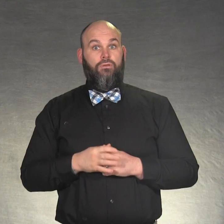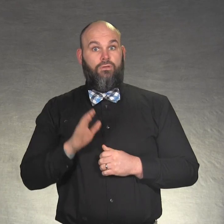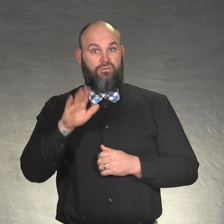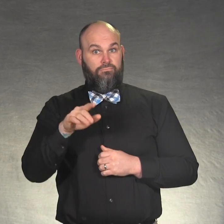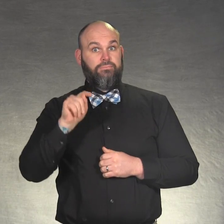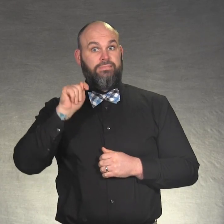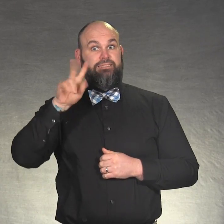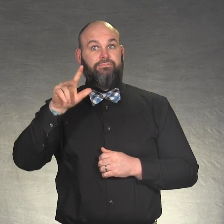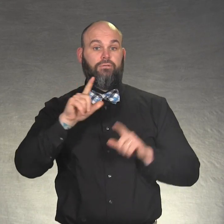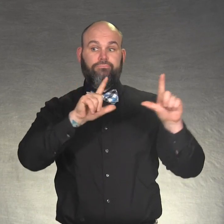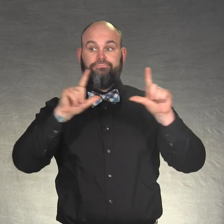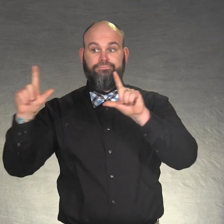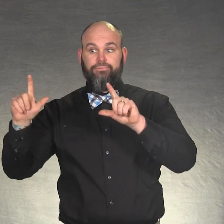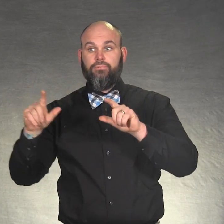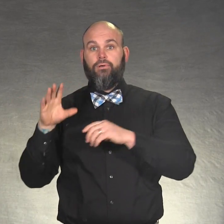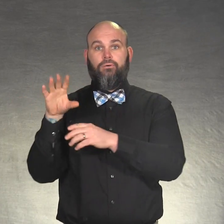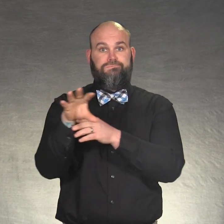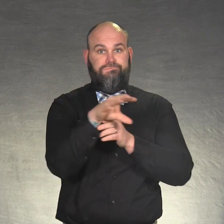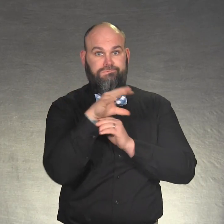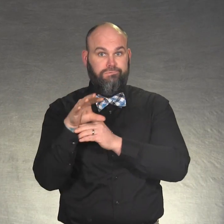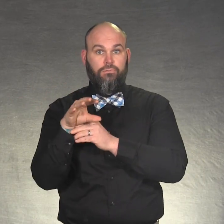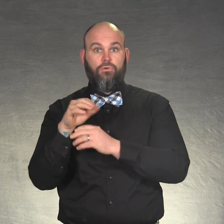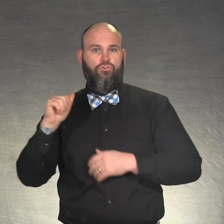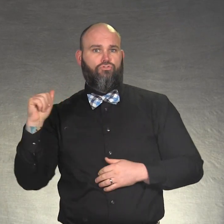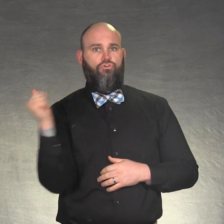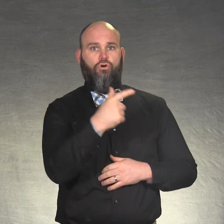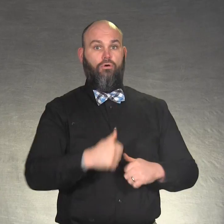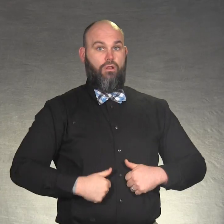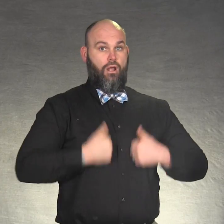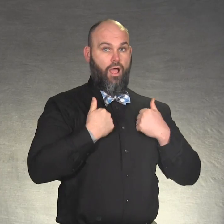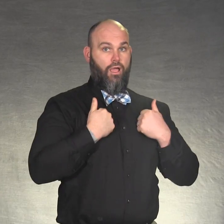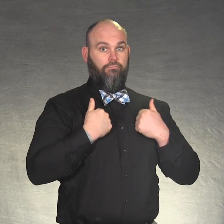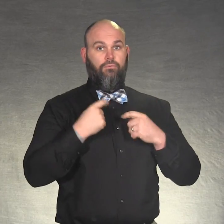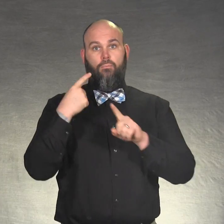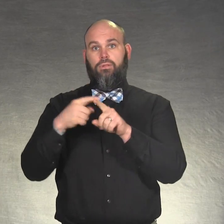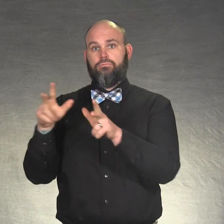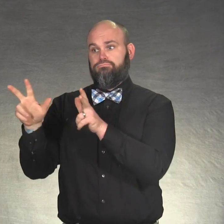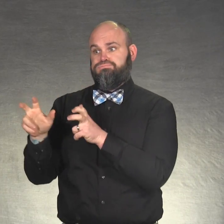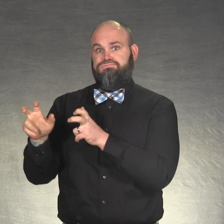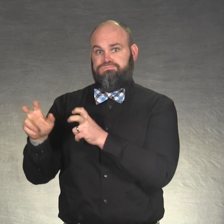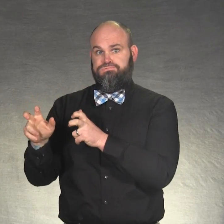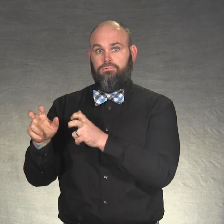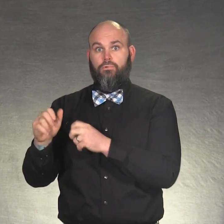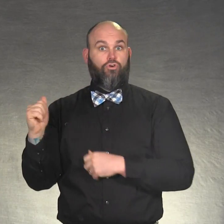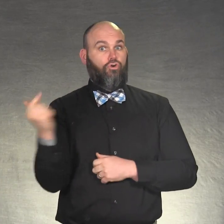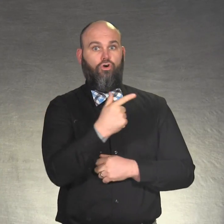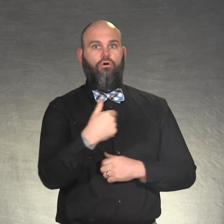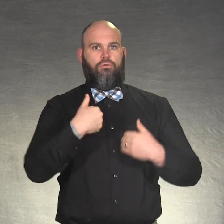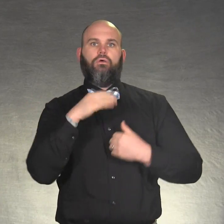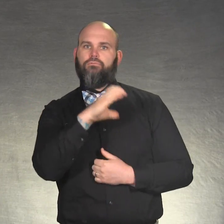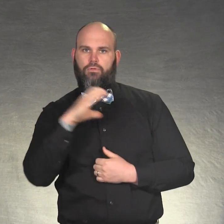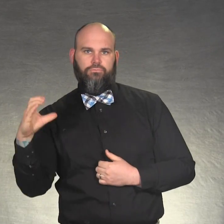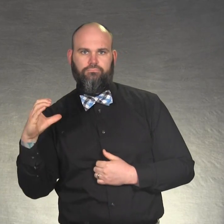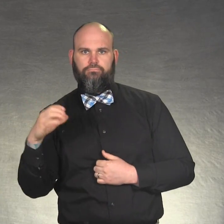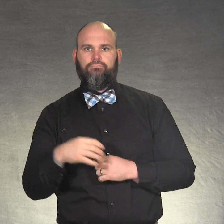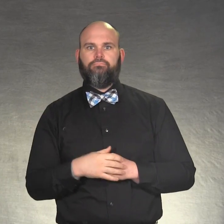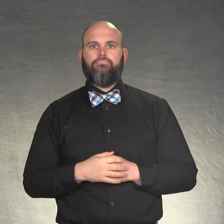All live and archived House and Senate television programming is closed captioned.